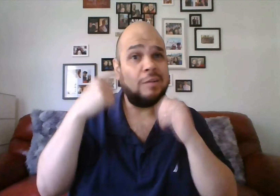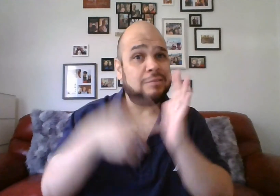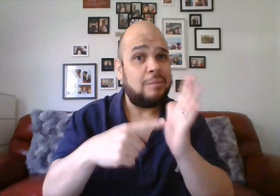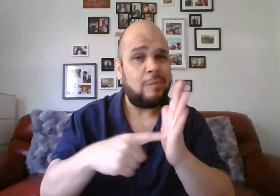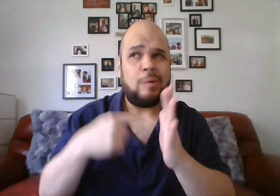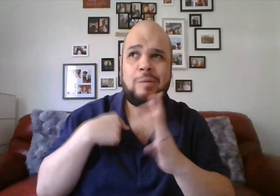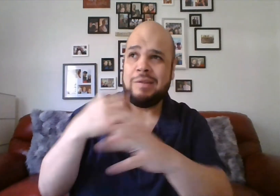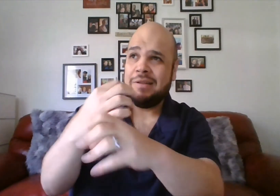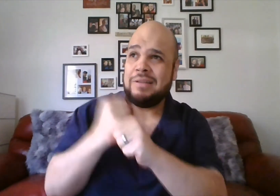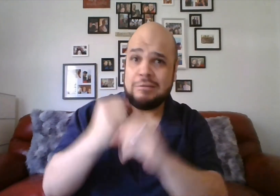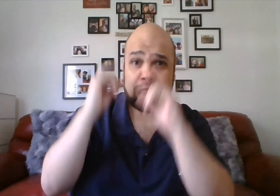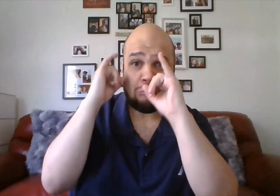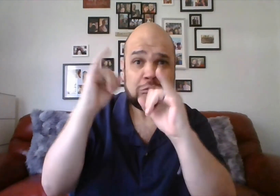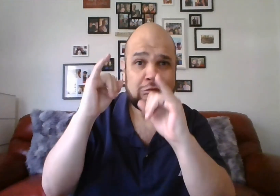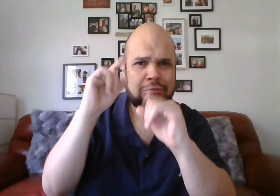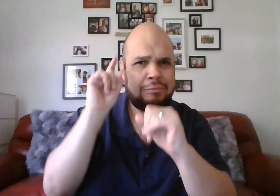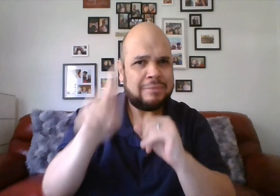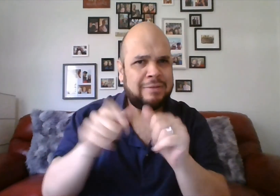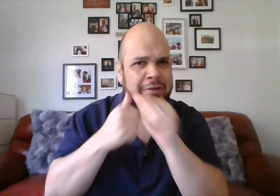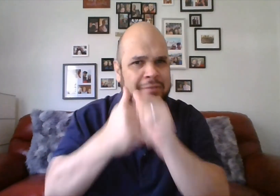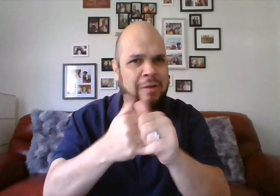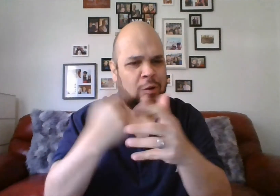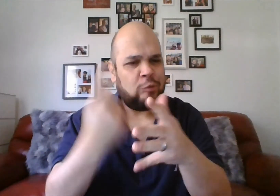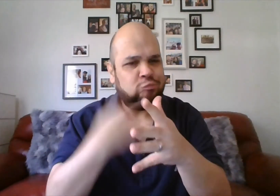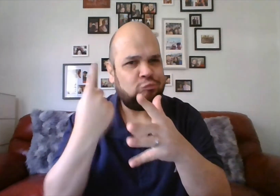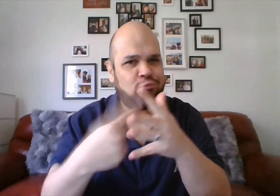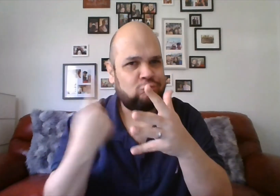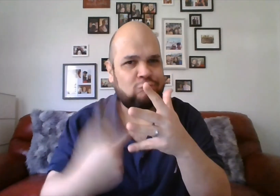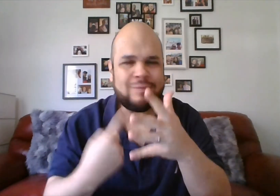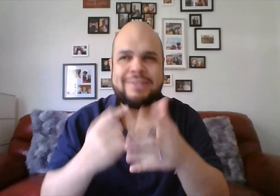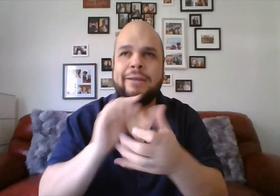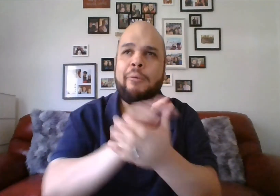We receive instructions we need to follow,